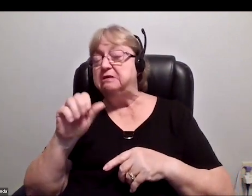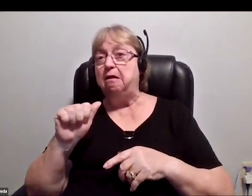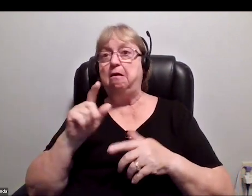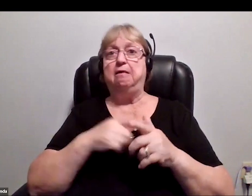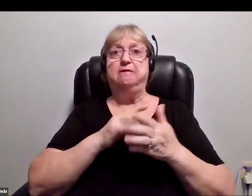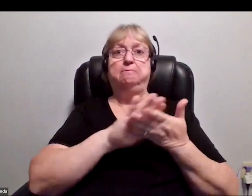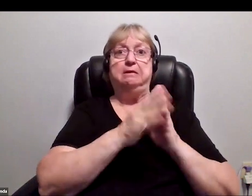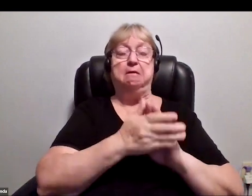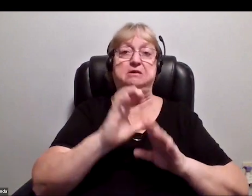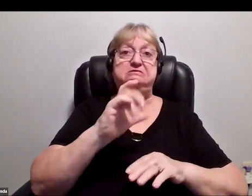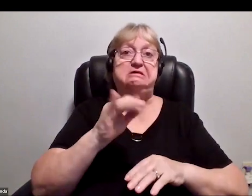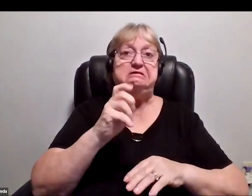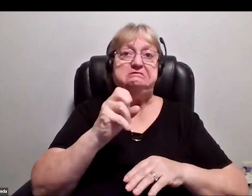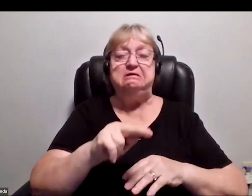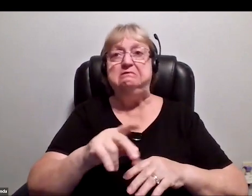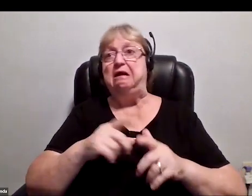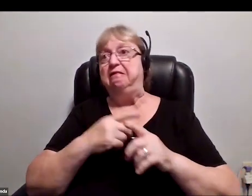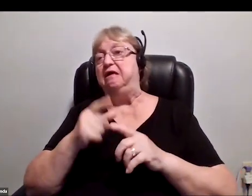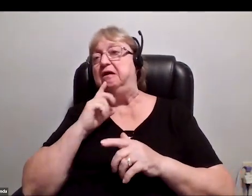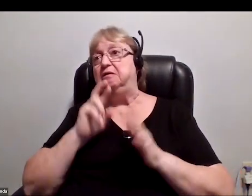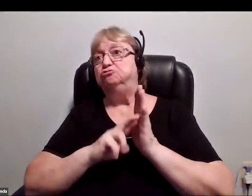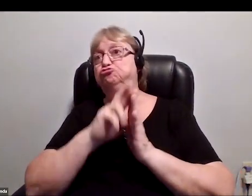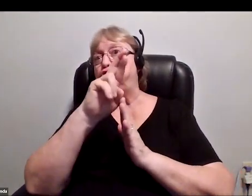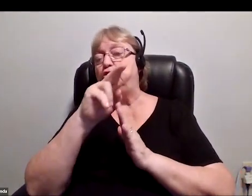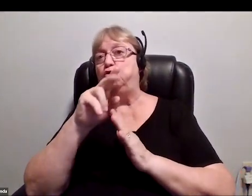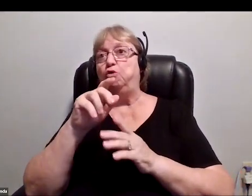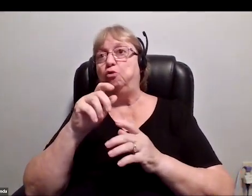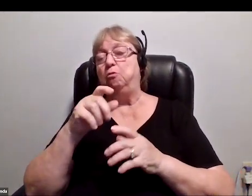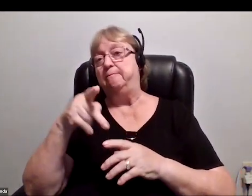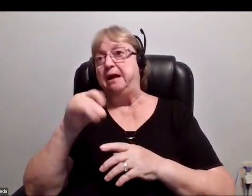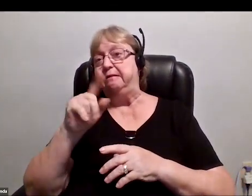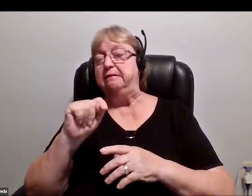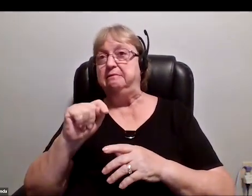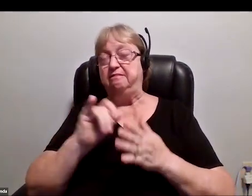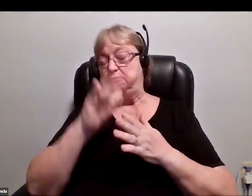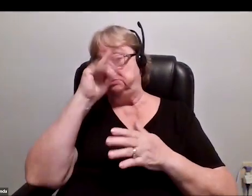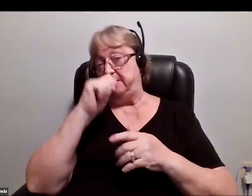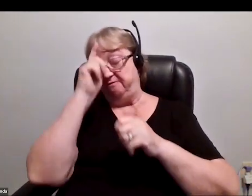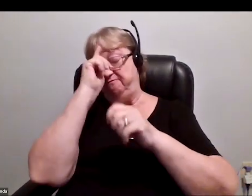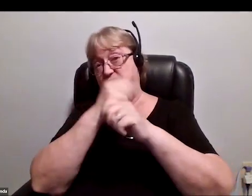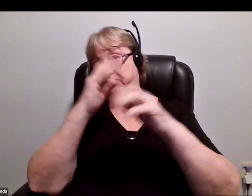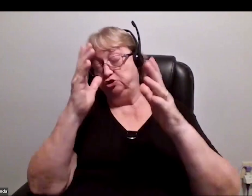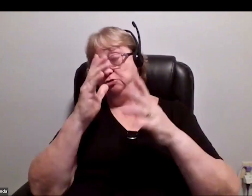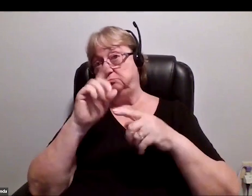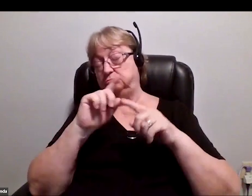and then go up to space as a shuttle pilot. That was my life plan, my vision board when I was 17.